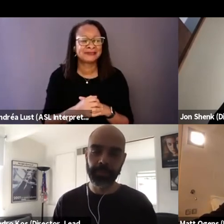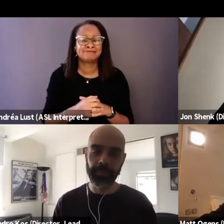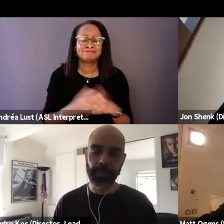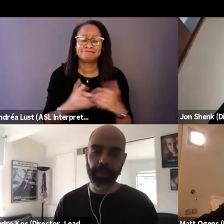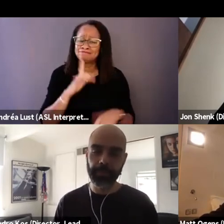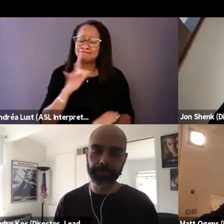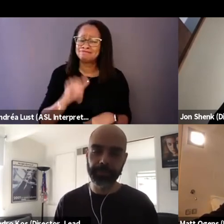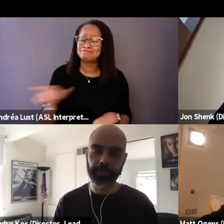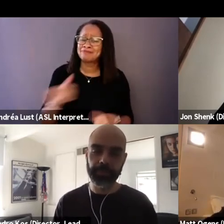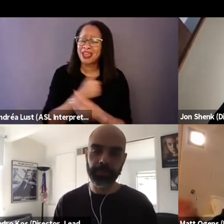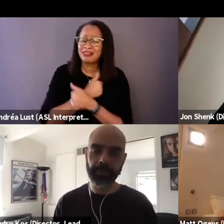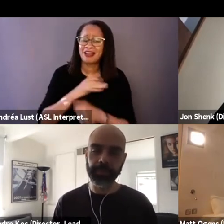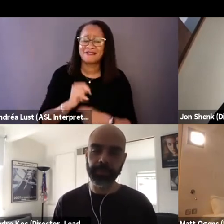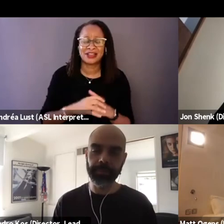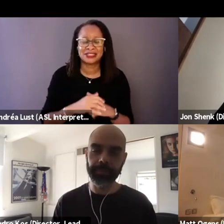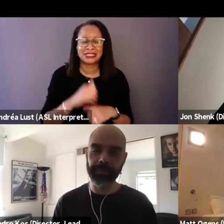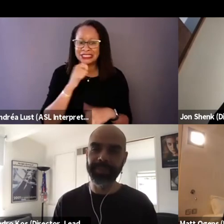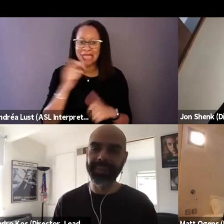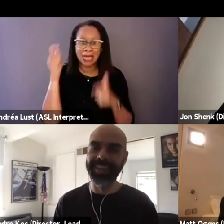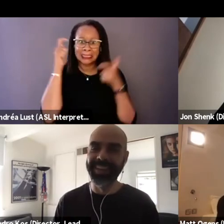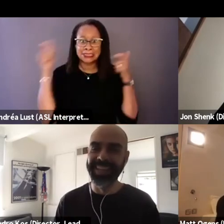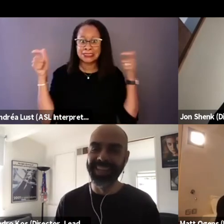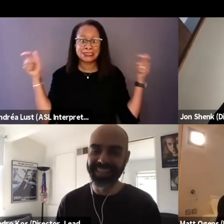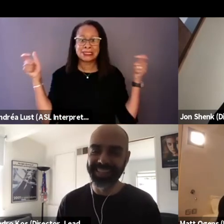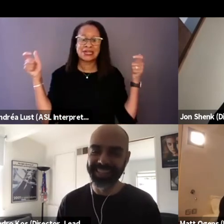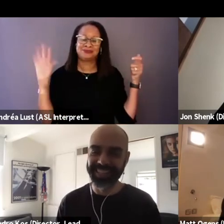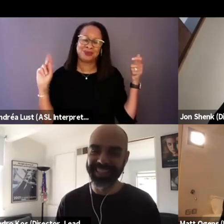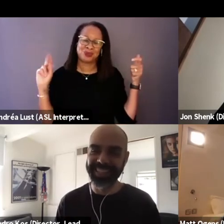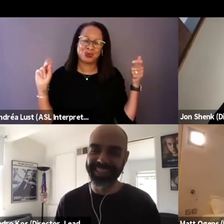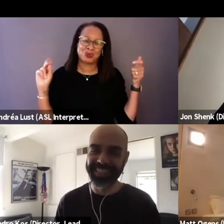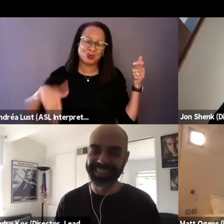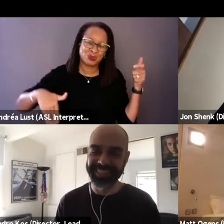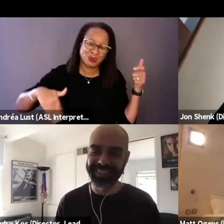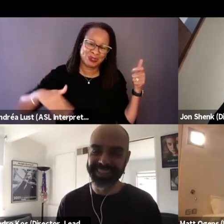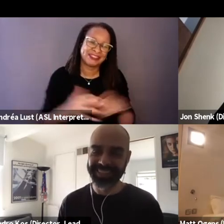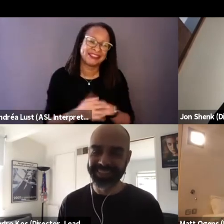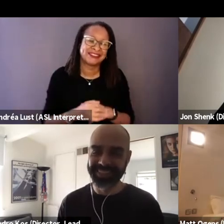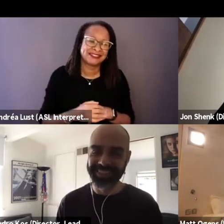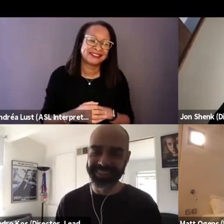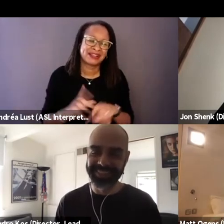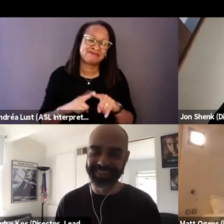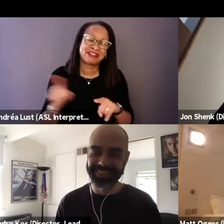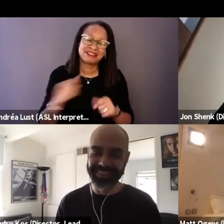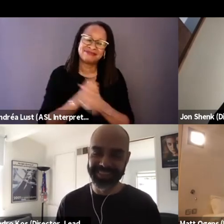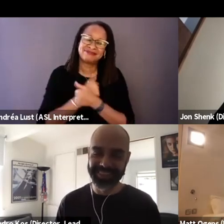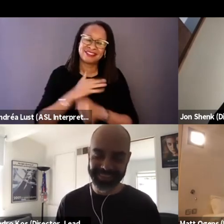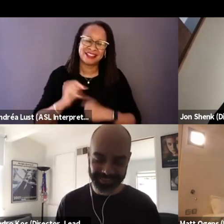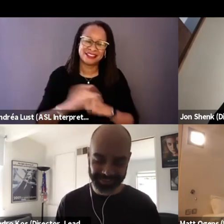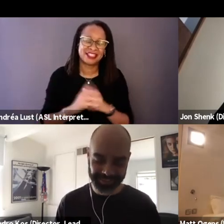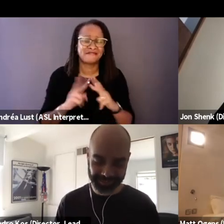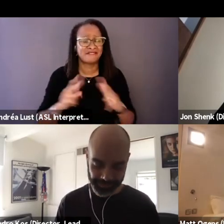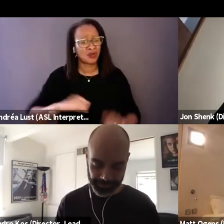it hasn't gone to his head though, but yeah, he loves it. They're very proud of it,